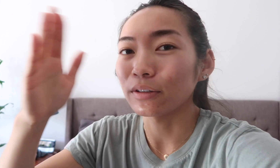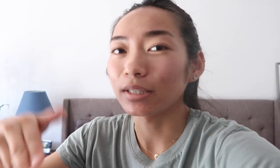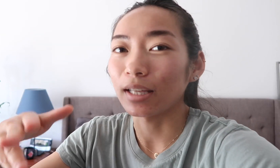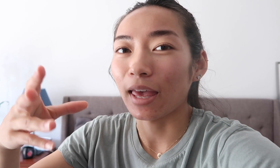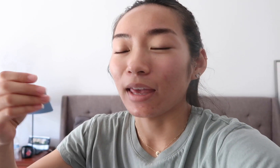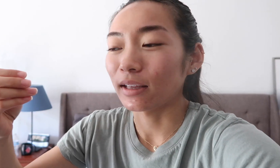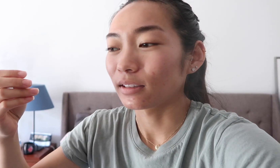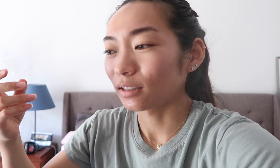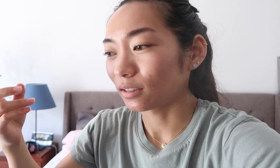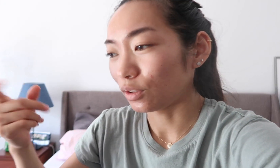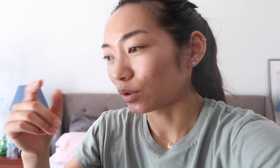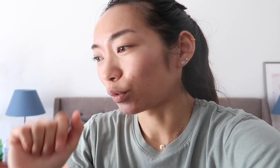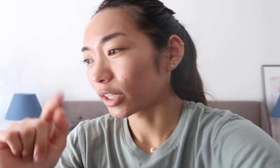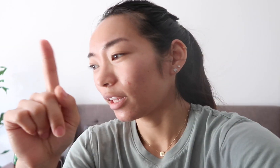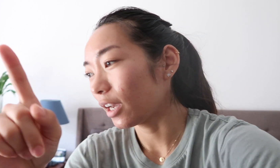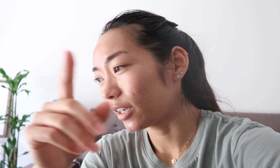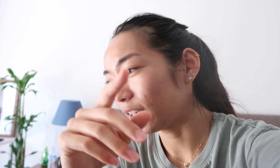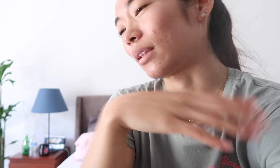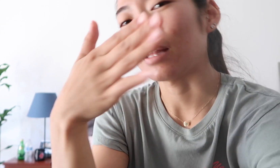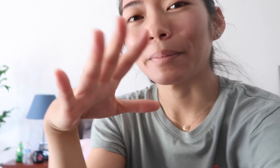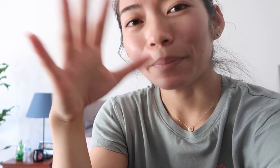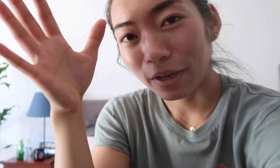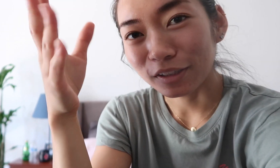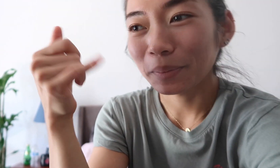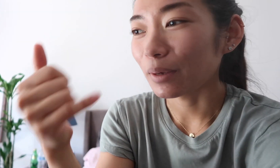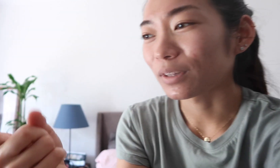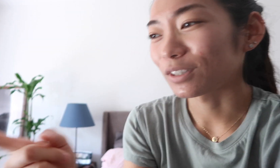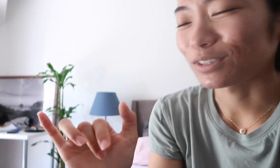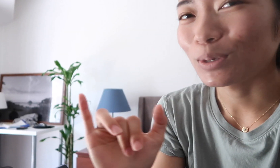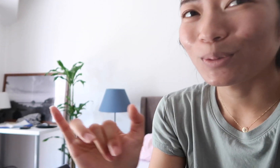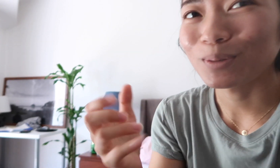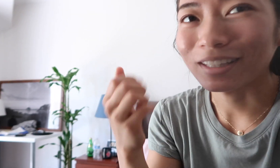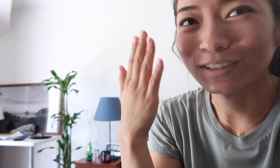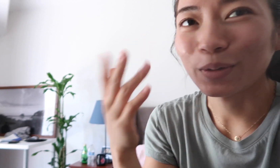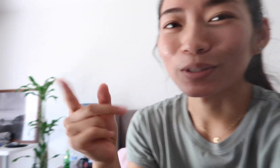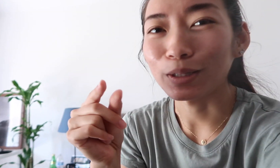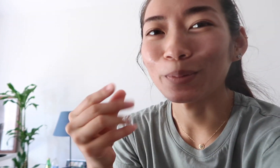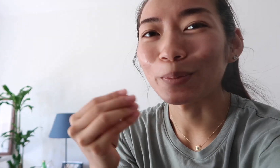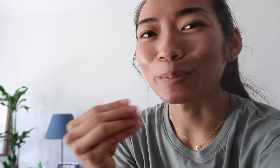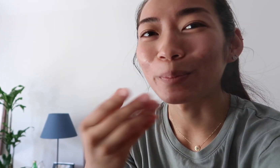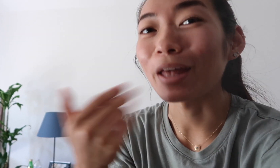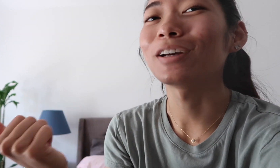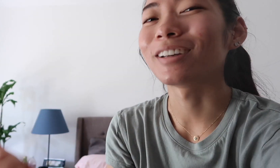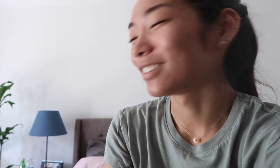and do some work there and let my parents play with her to get to know her a little bit better